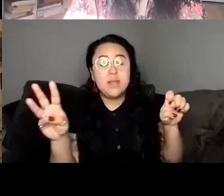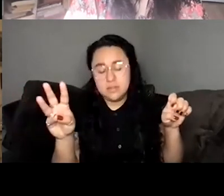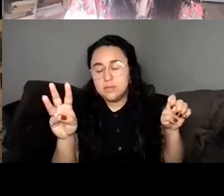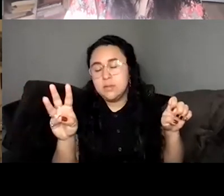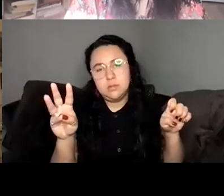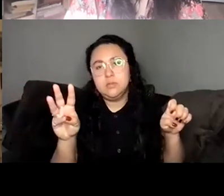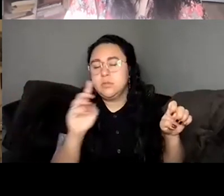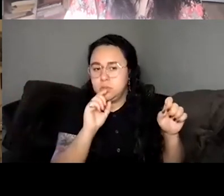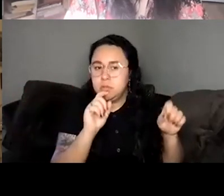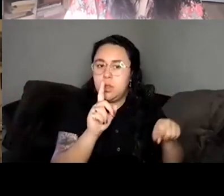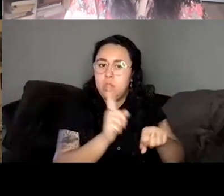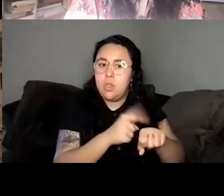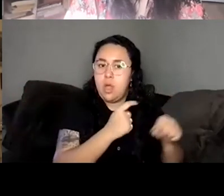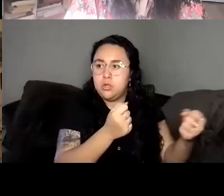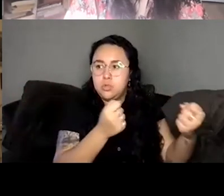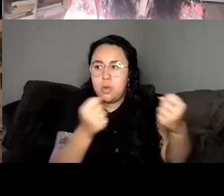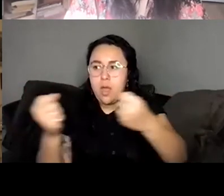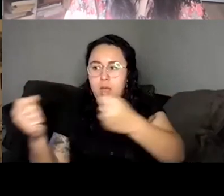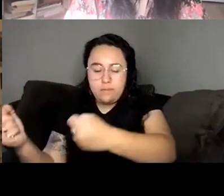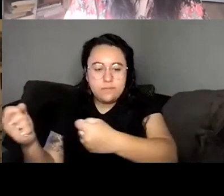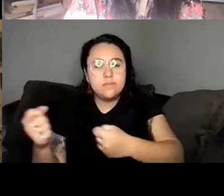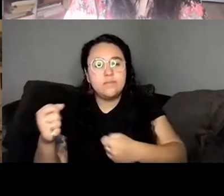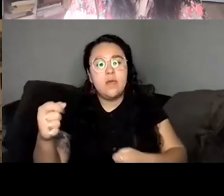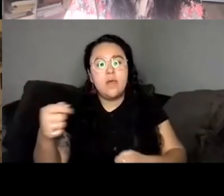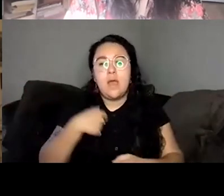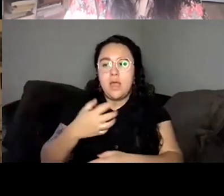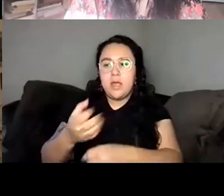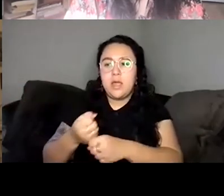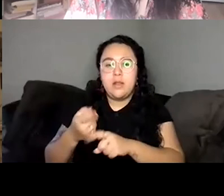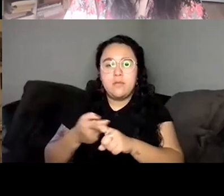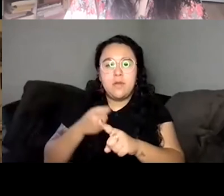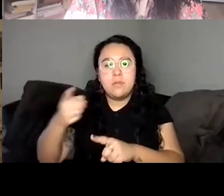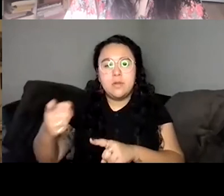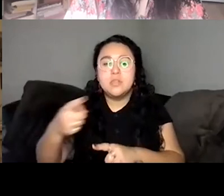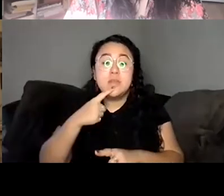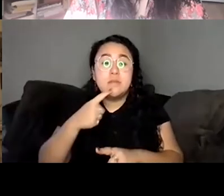dress from her and she said that it was from this collection of a ballroom dancer who had